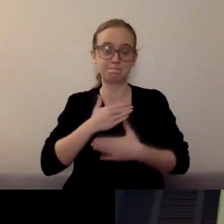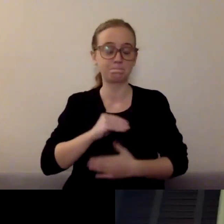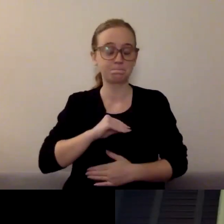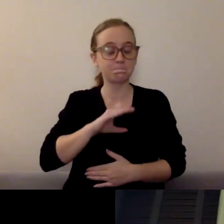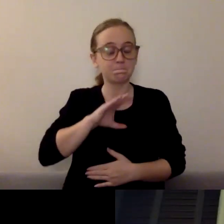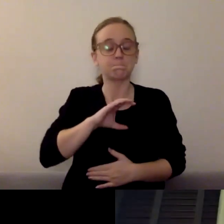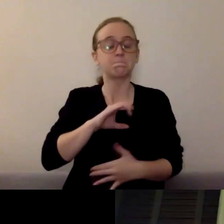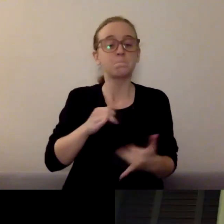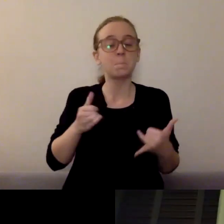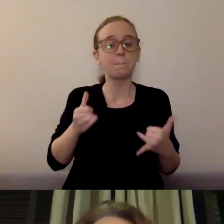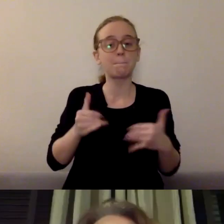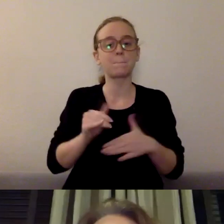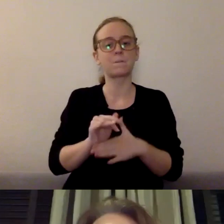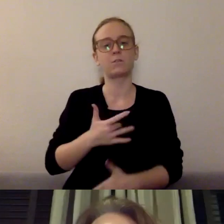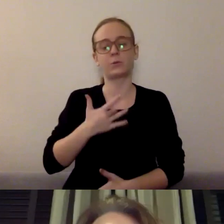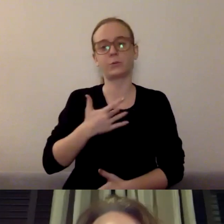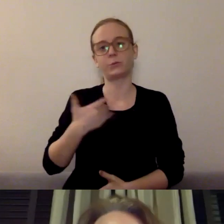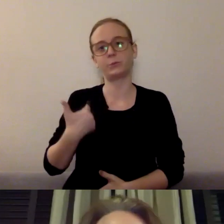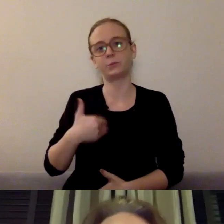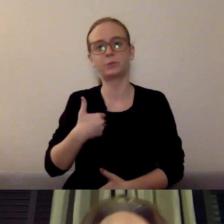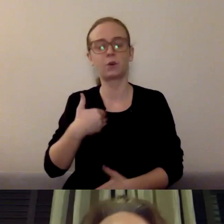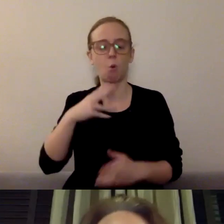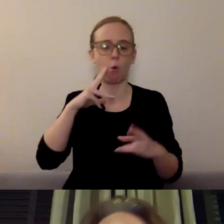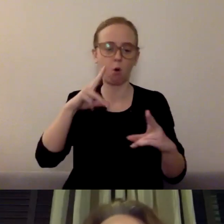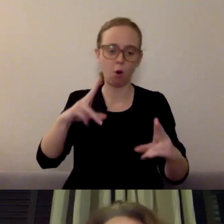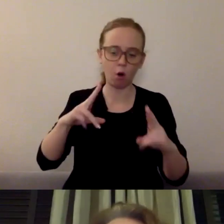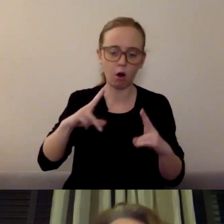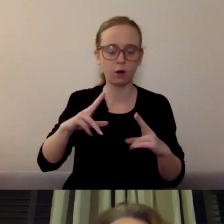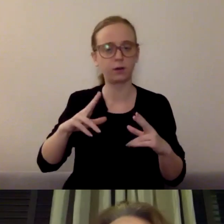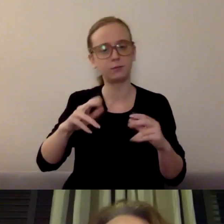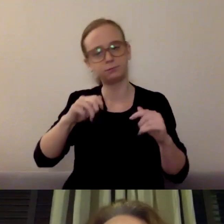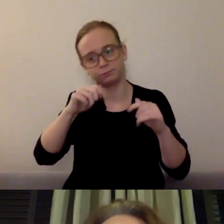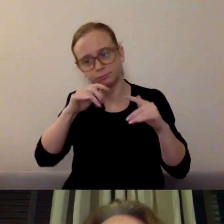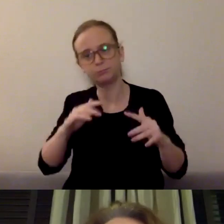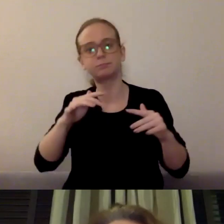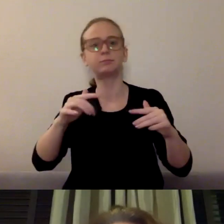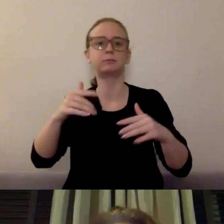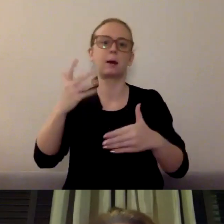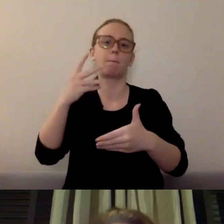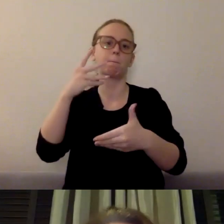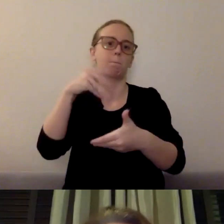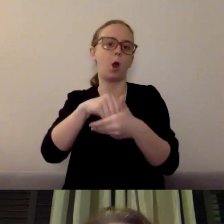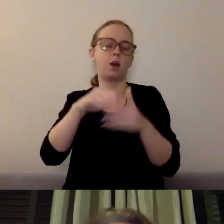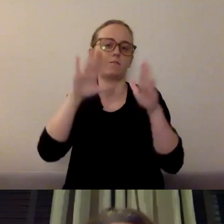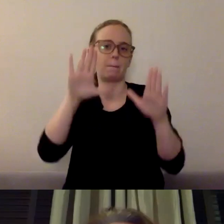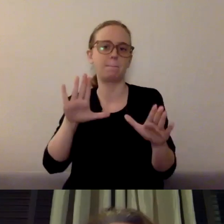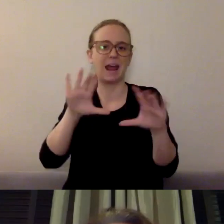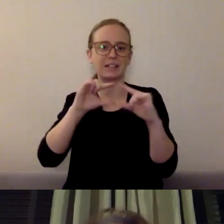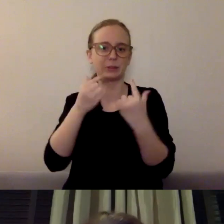of a pretty amazing group of people, and thanks to the Sno-Isle library system for hosting this event. I'm gonna take a few minutes